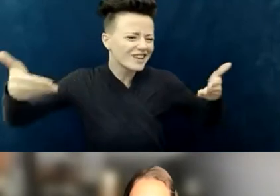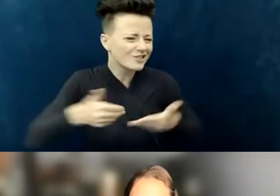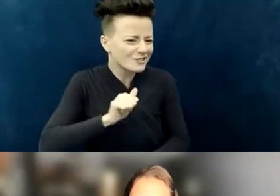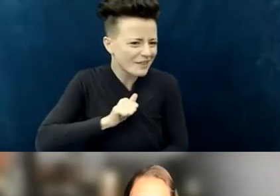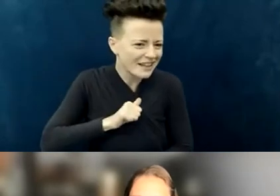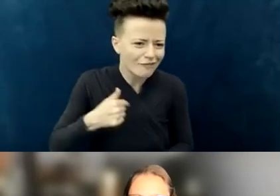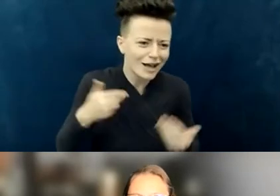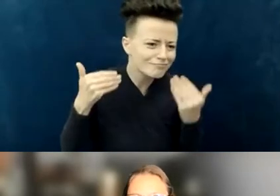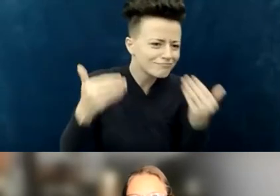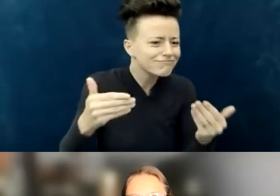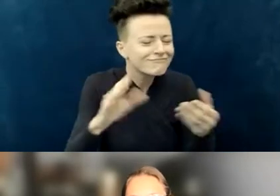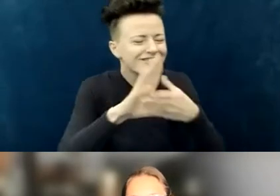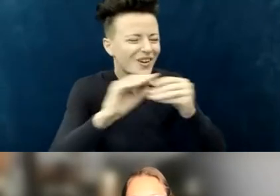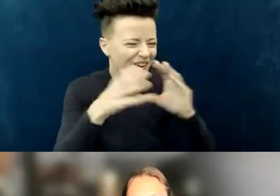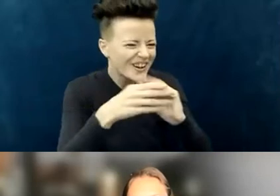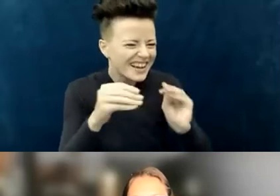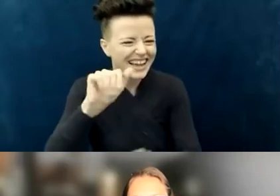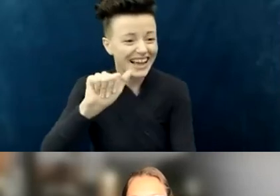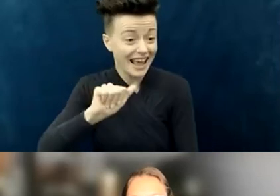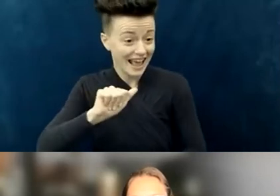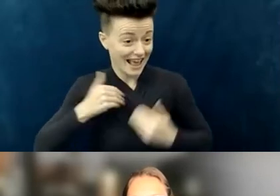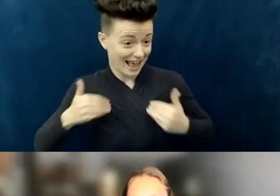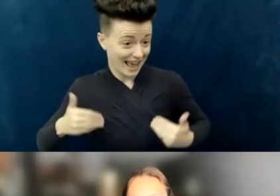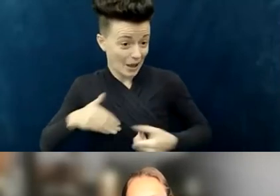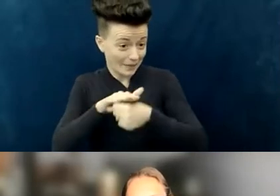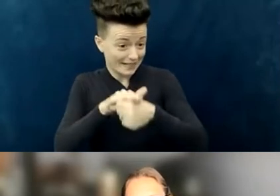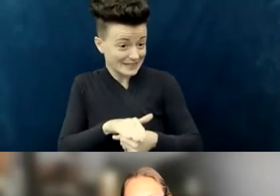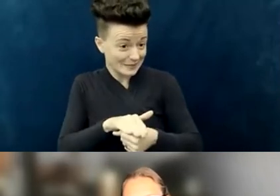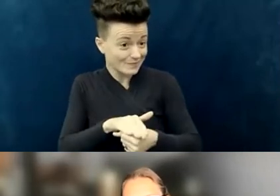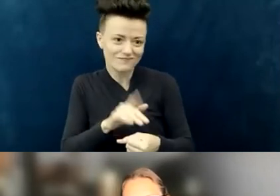I'm gonna stick with ableism that I'm still struggling with within myself.